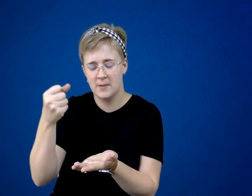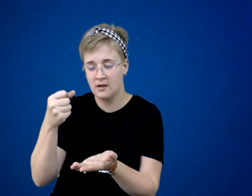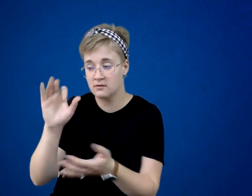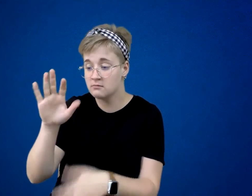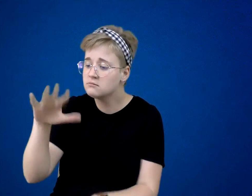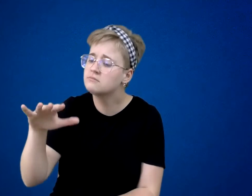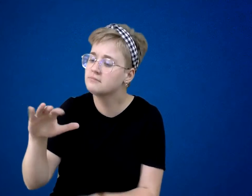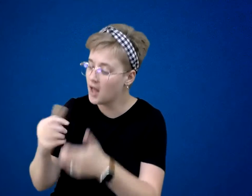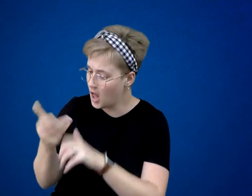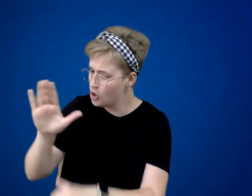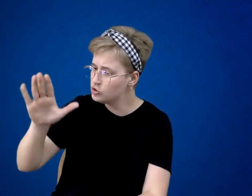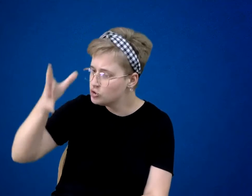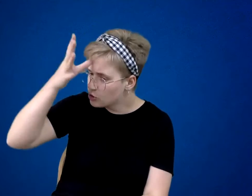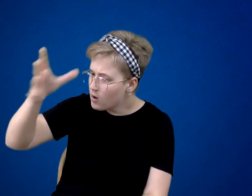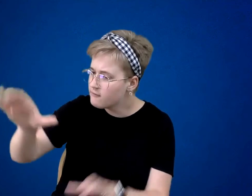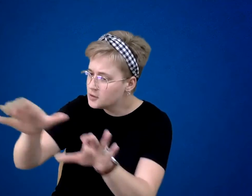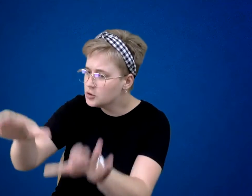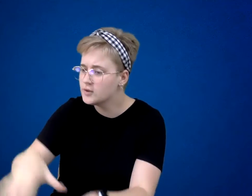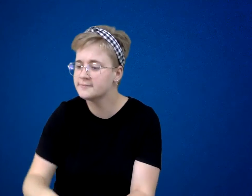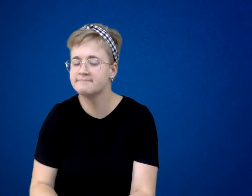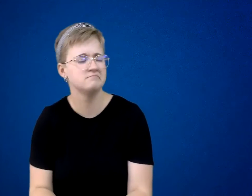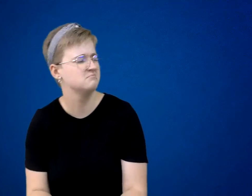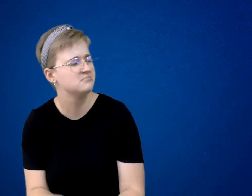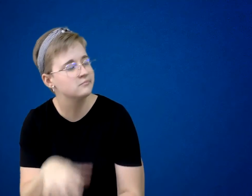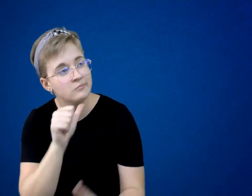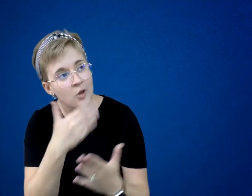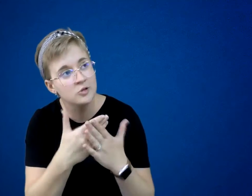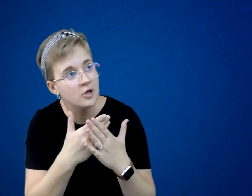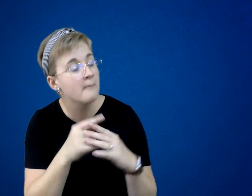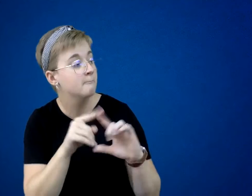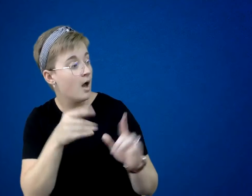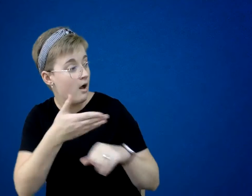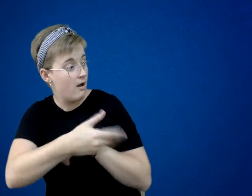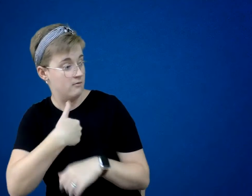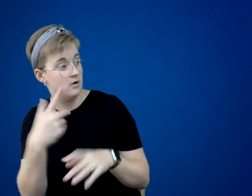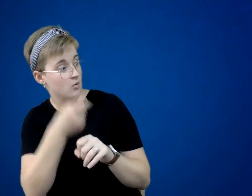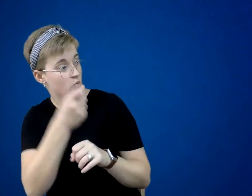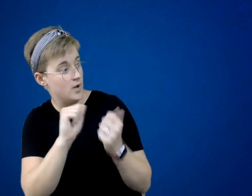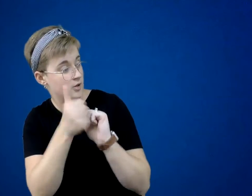Lester asked. “Not so good. But after I win the race tomorrow, he’ll get better.